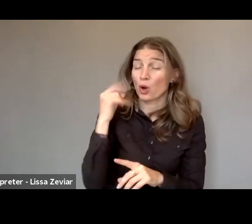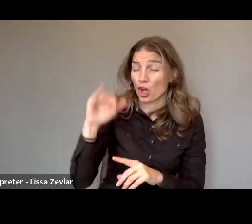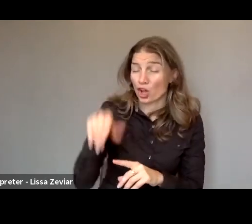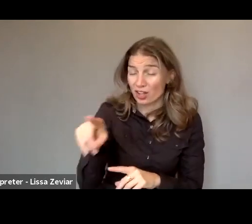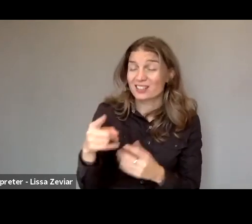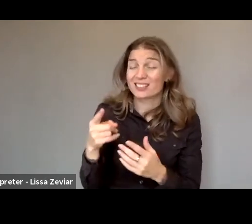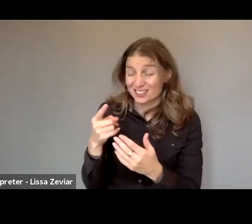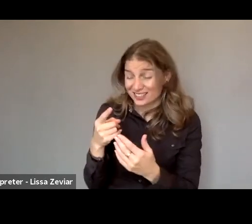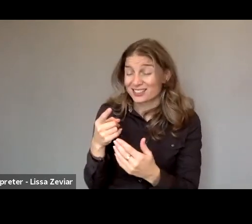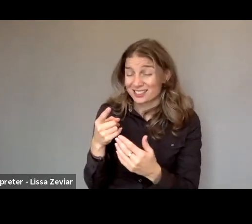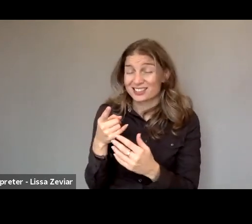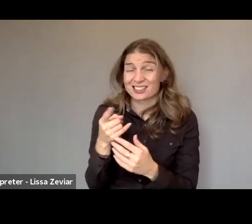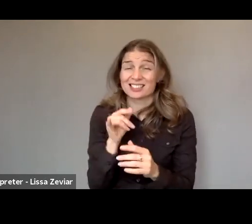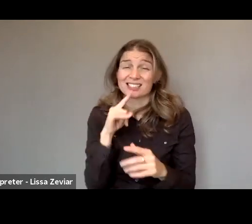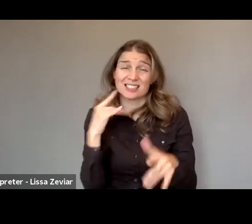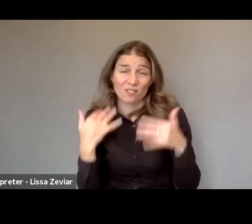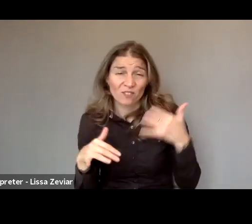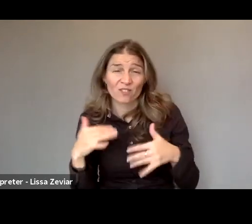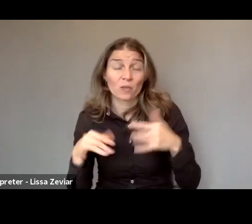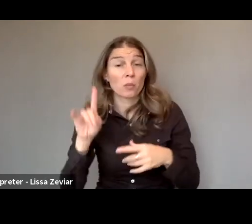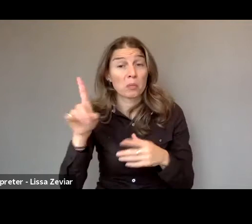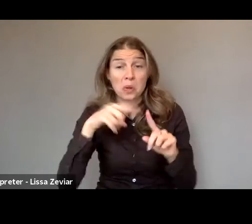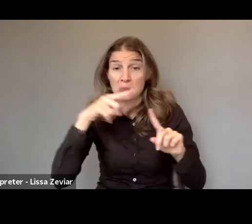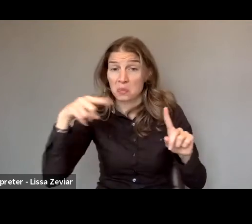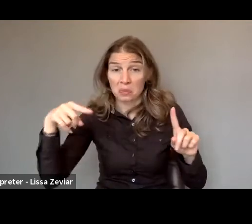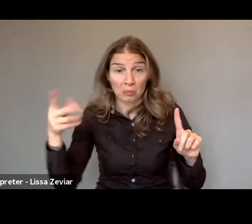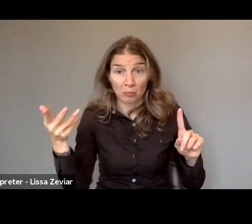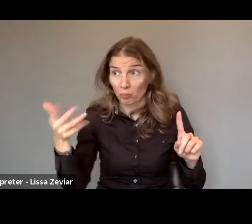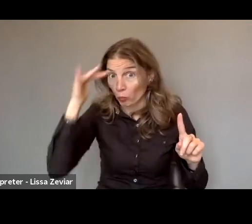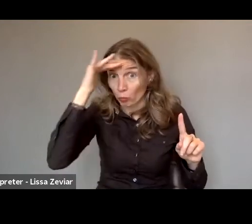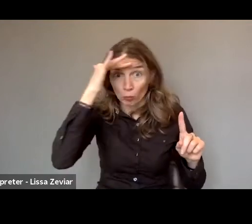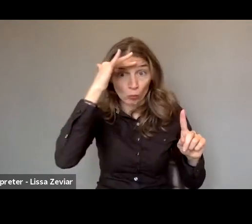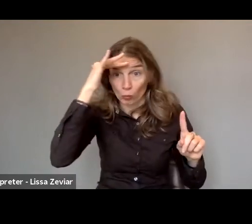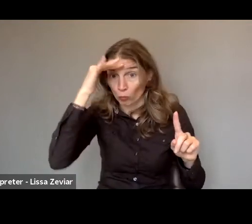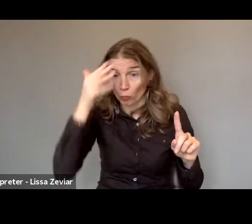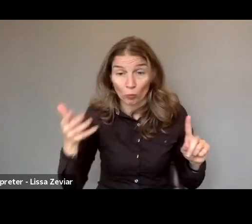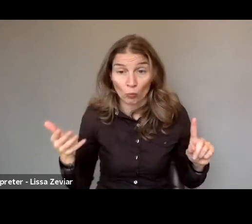In the report of 2007, a figure of nearly 80% which shows